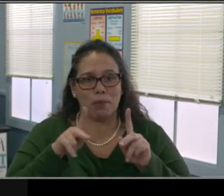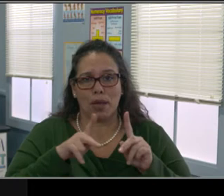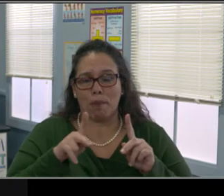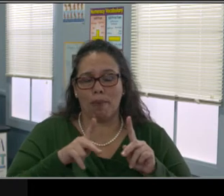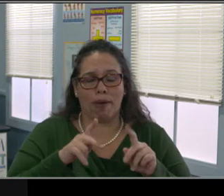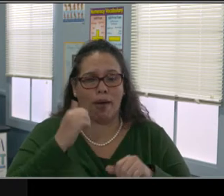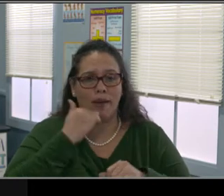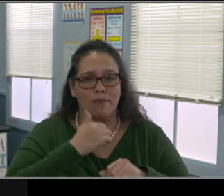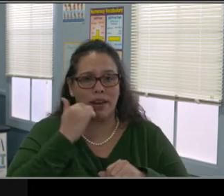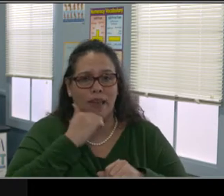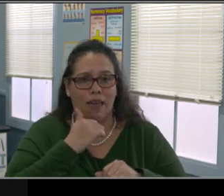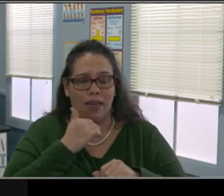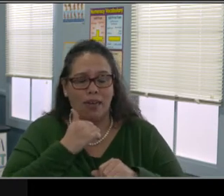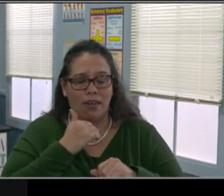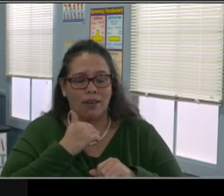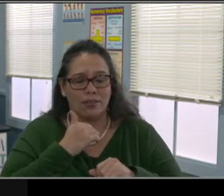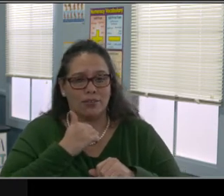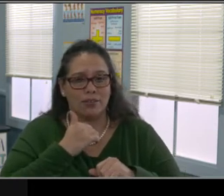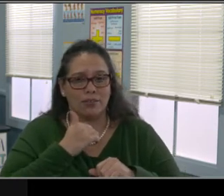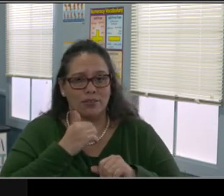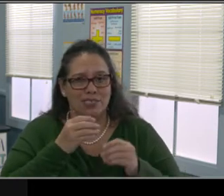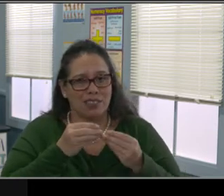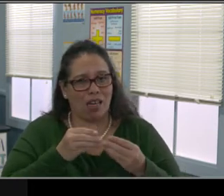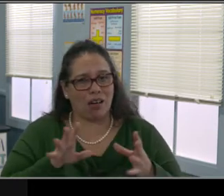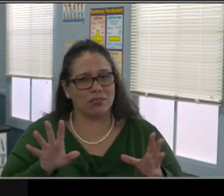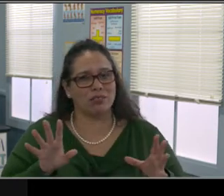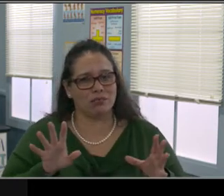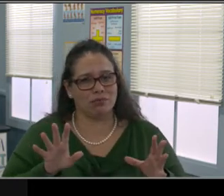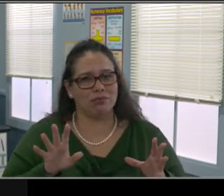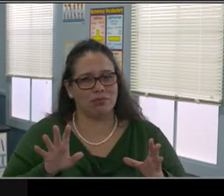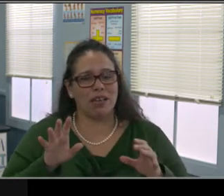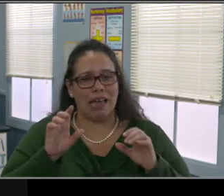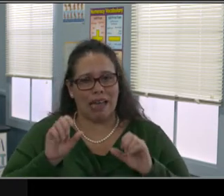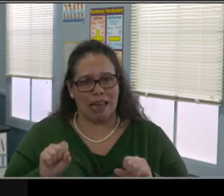and schedule those household chores afterward, okay?